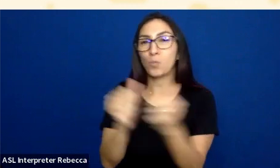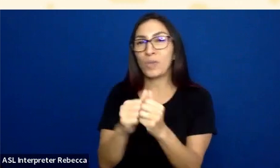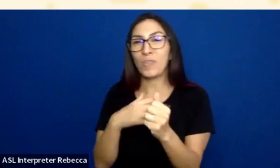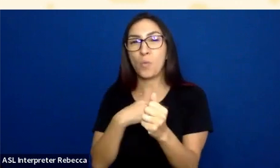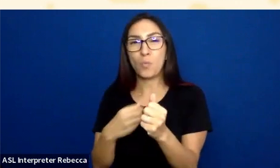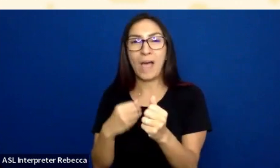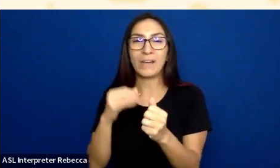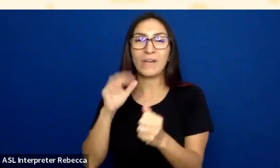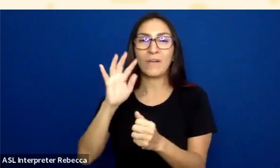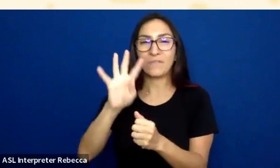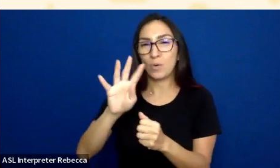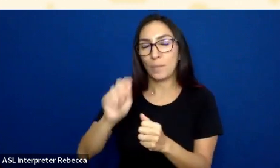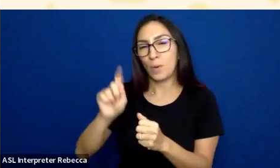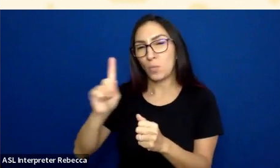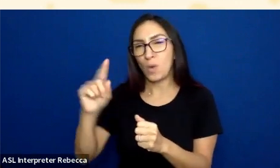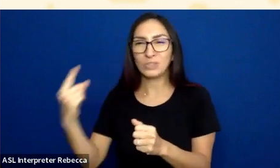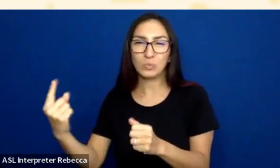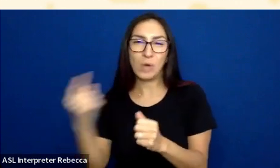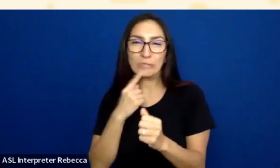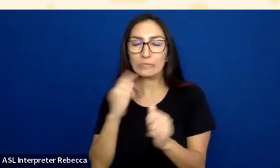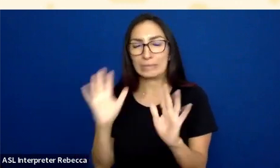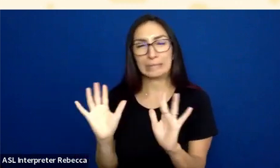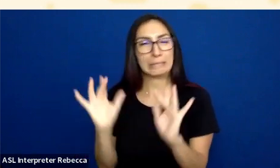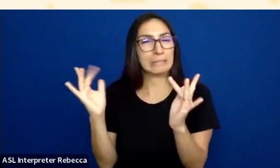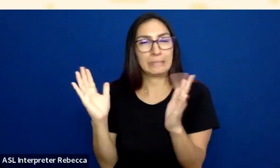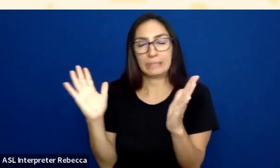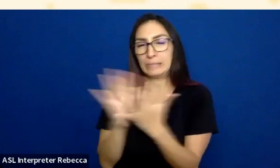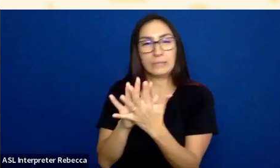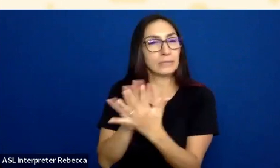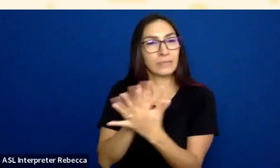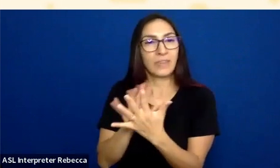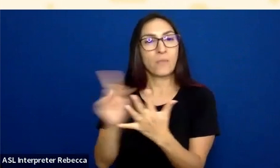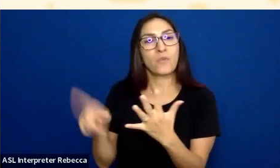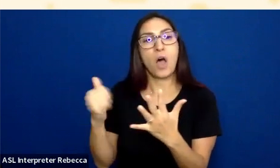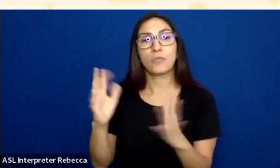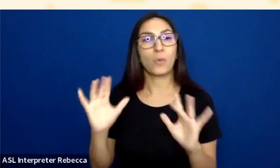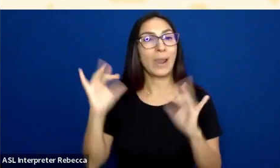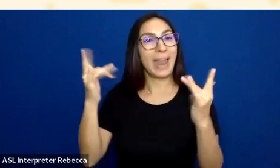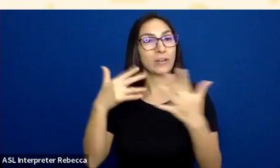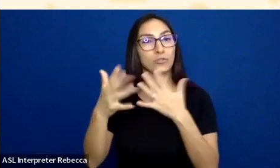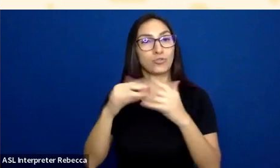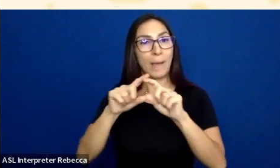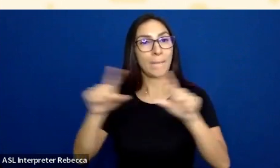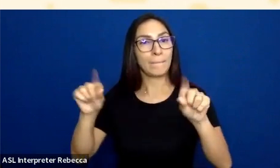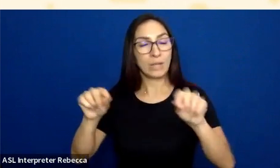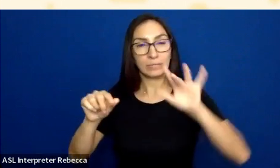There’s also this button text, like a gray on lighter gray button, also with low contrast.